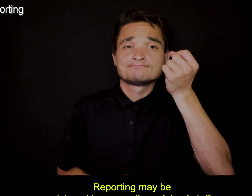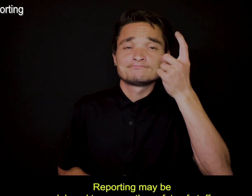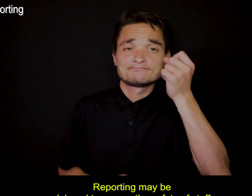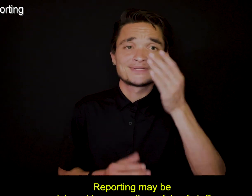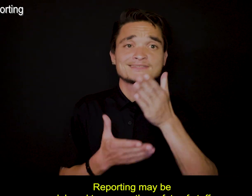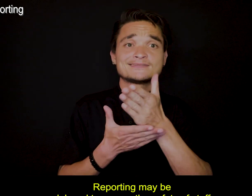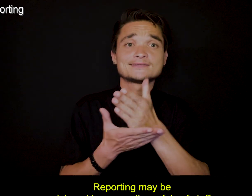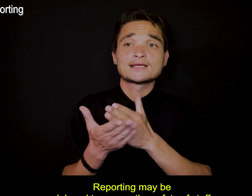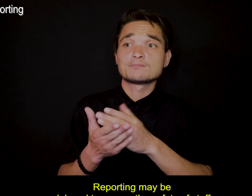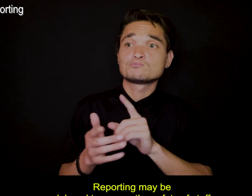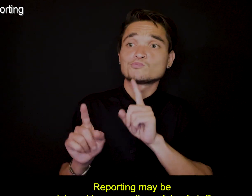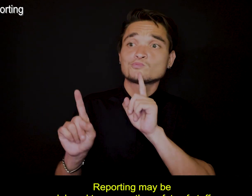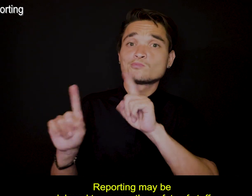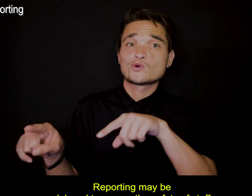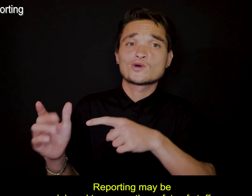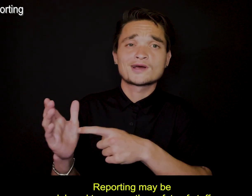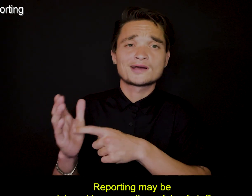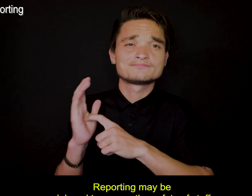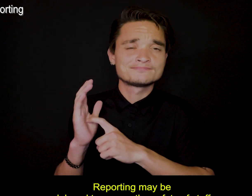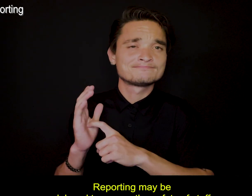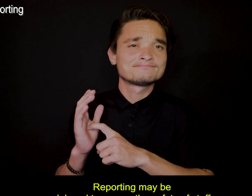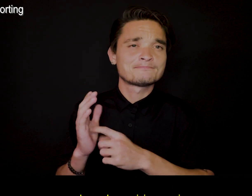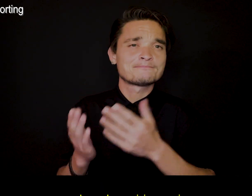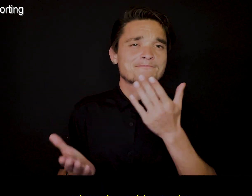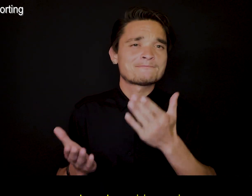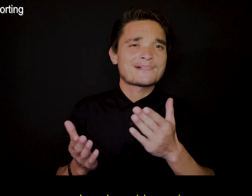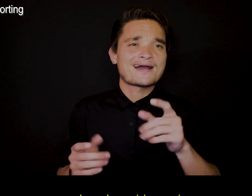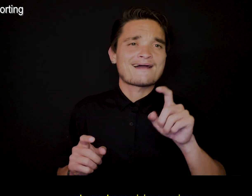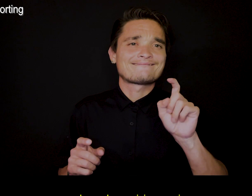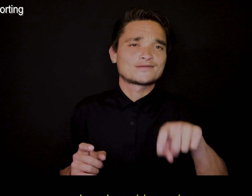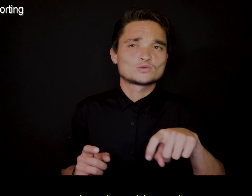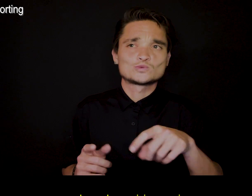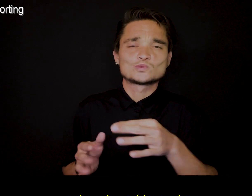Reporting may be delayed to ensure the safety of staff and people receiving services,